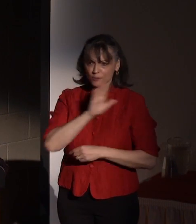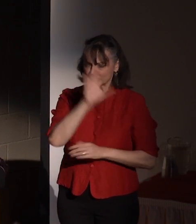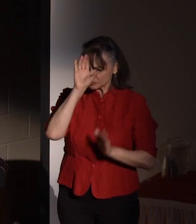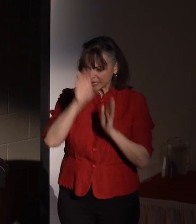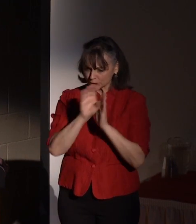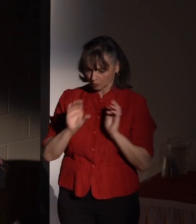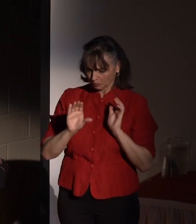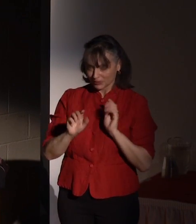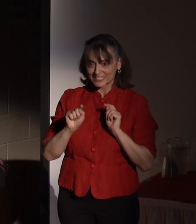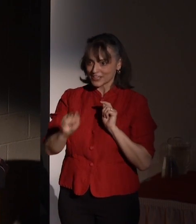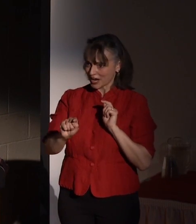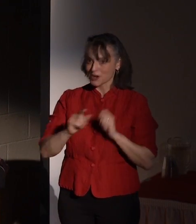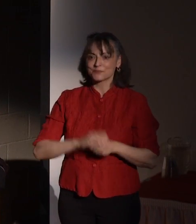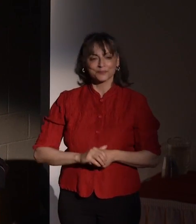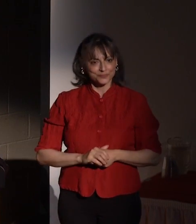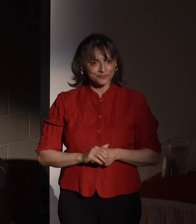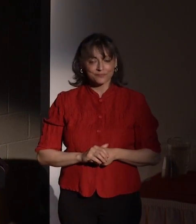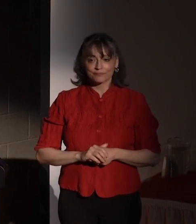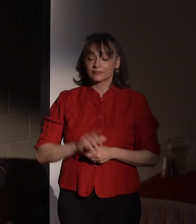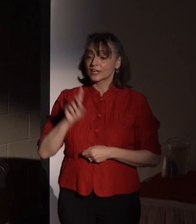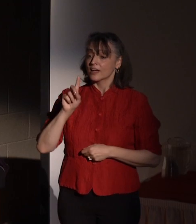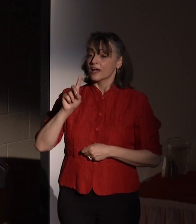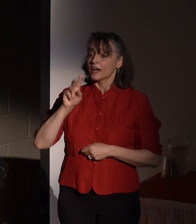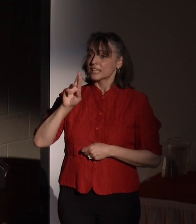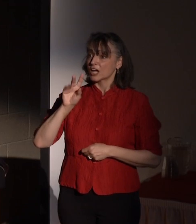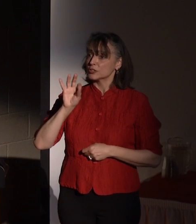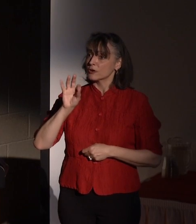well. He joined the electrical engineering faculty and made